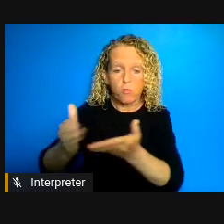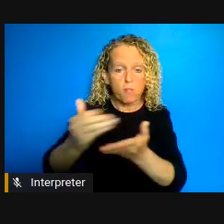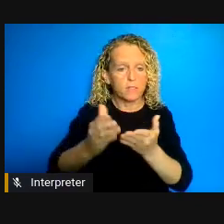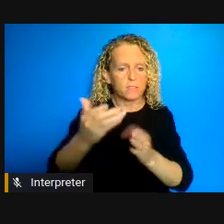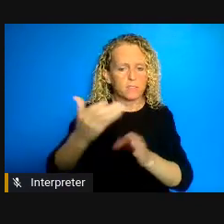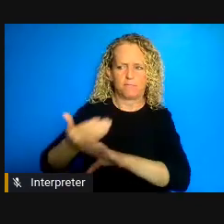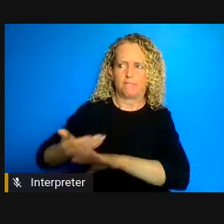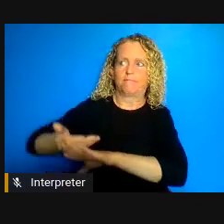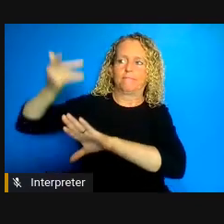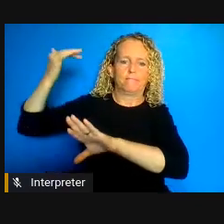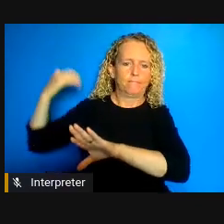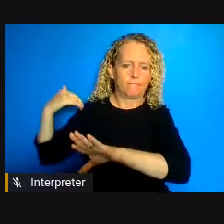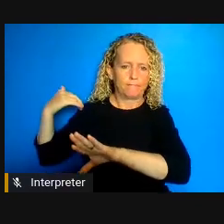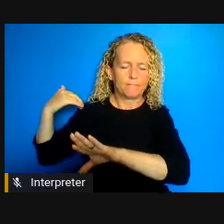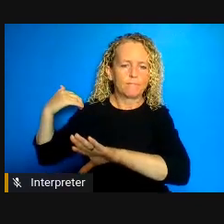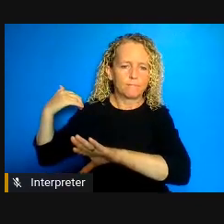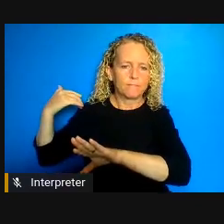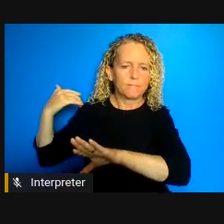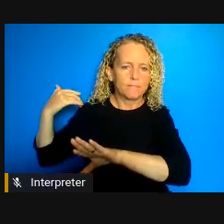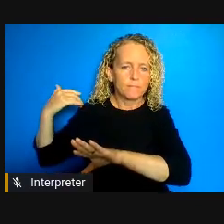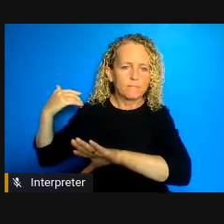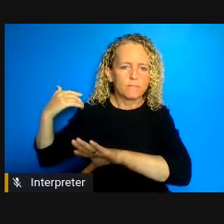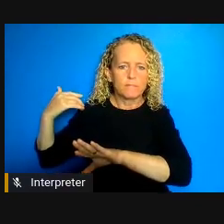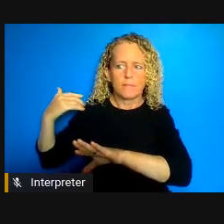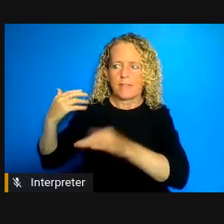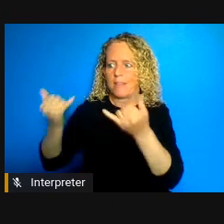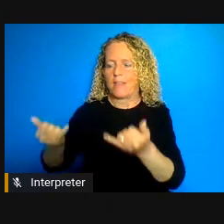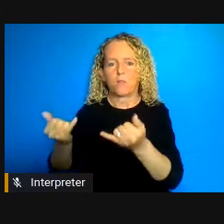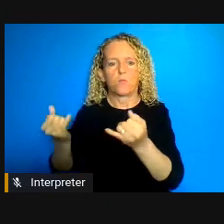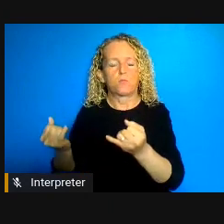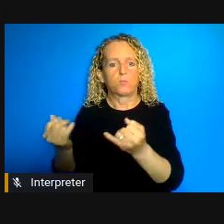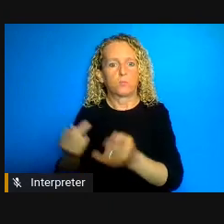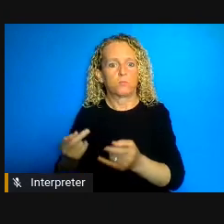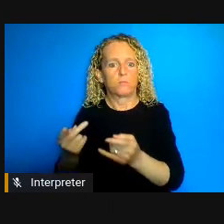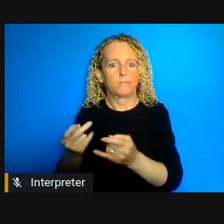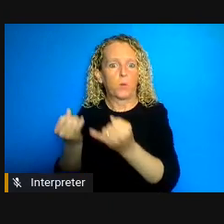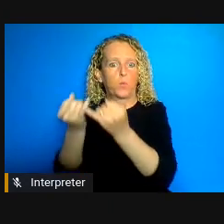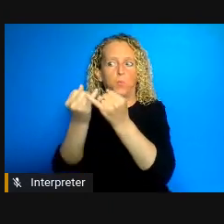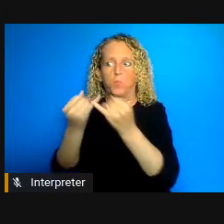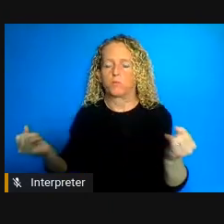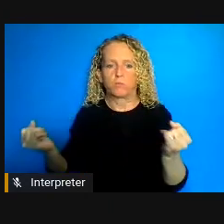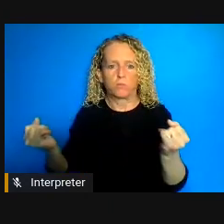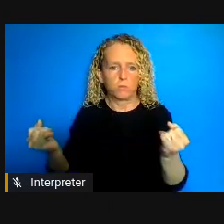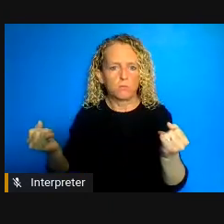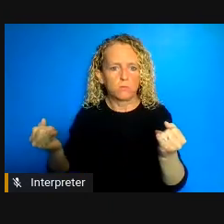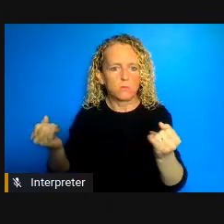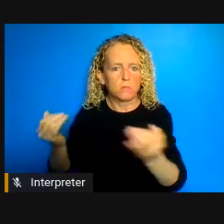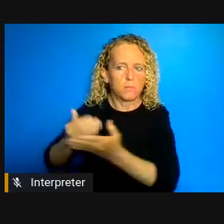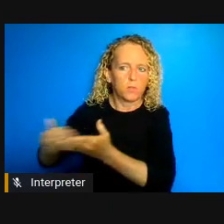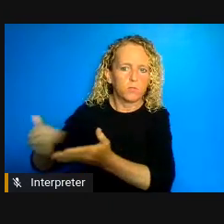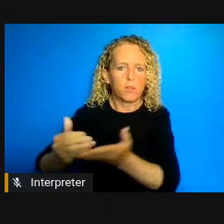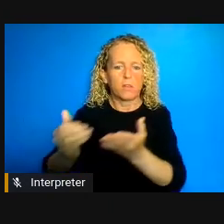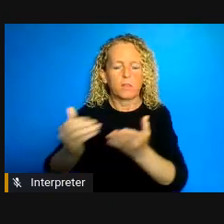excluded or further marginalized and excluded as a matter of forced you know